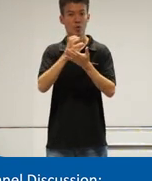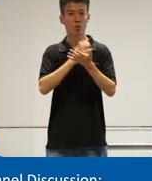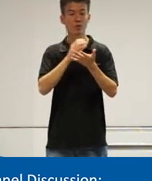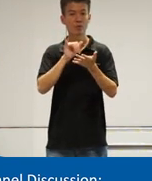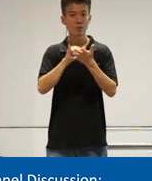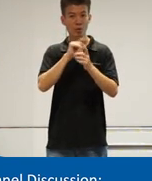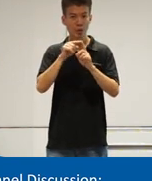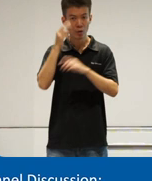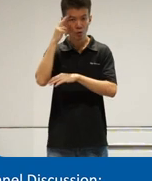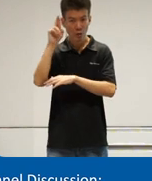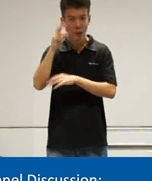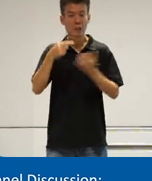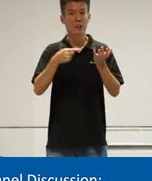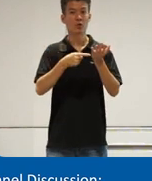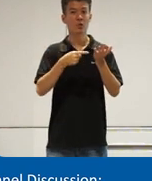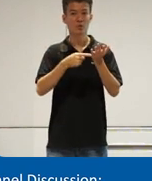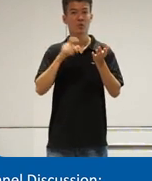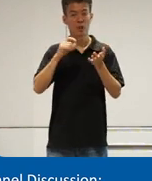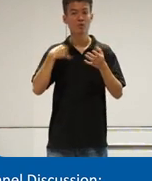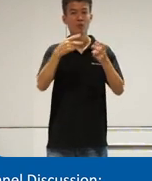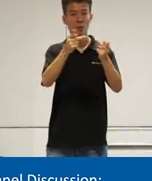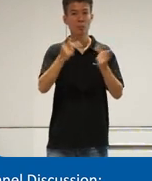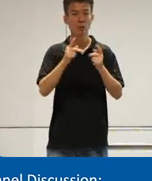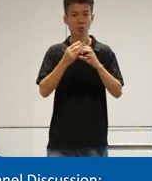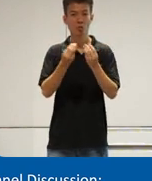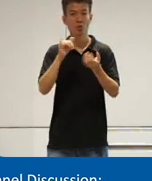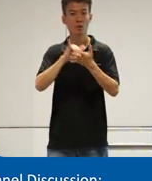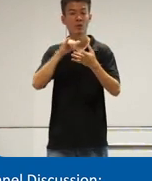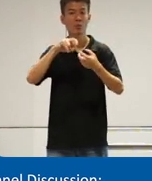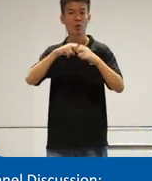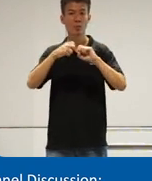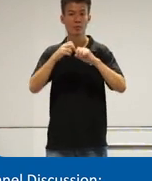I realized that technology really has a place in solving these kinds of problems right there do